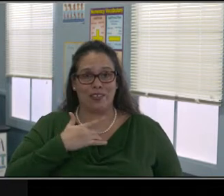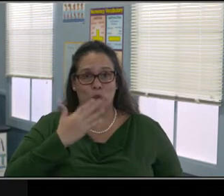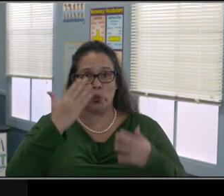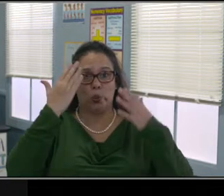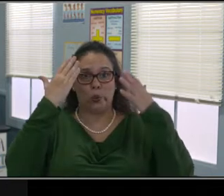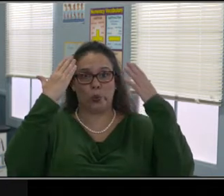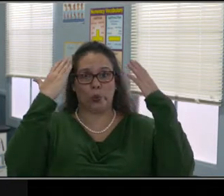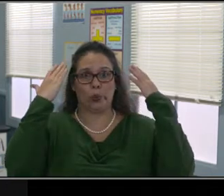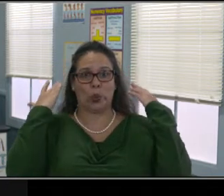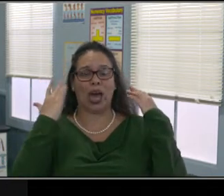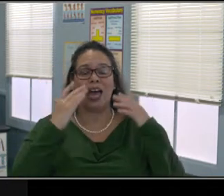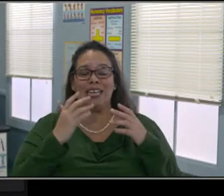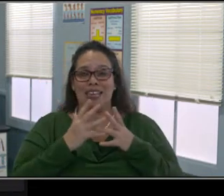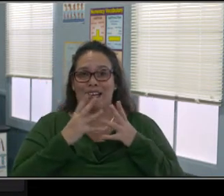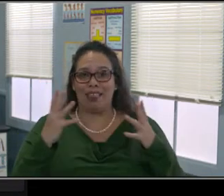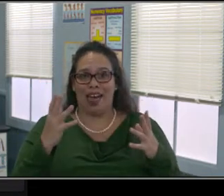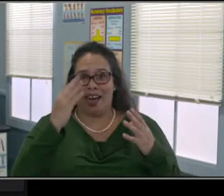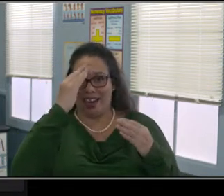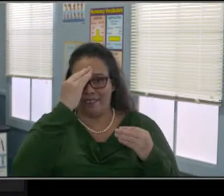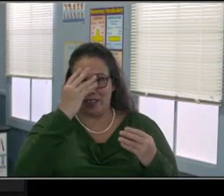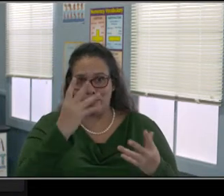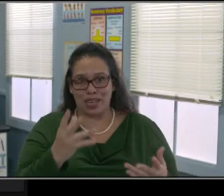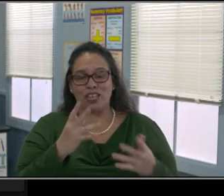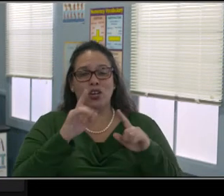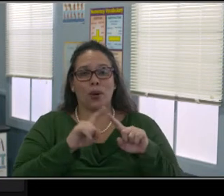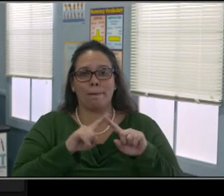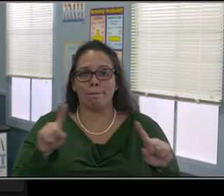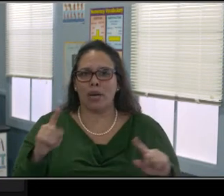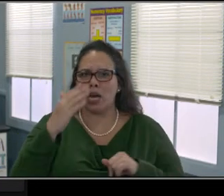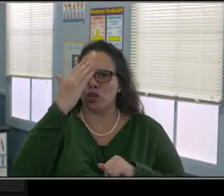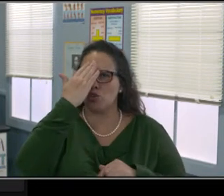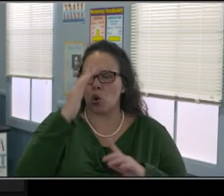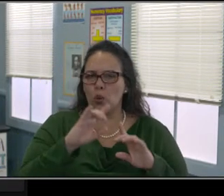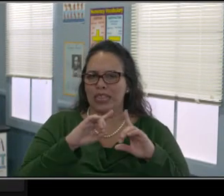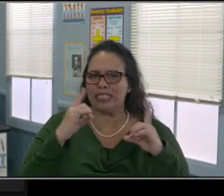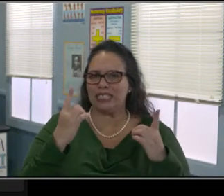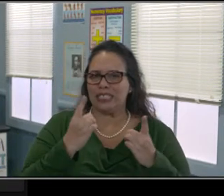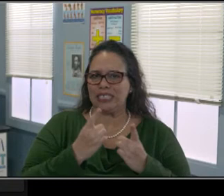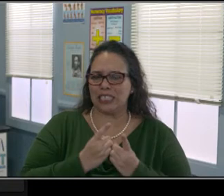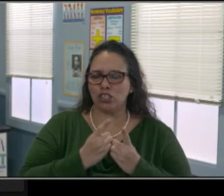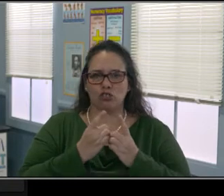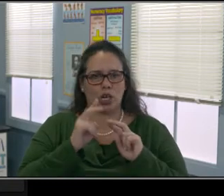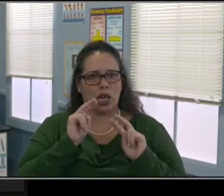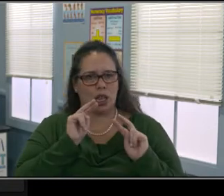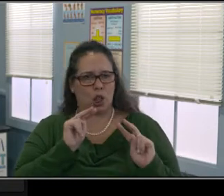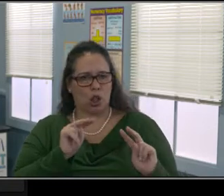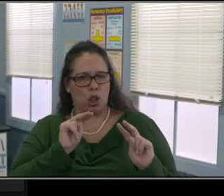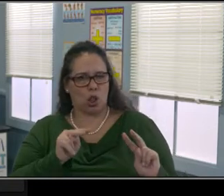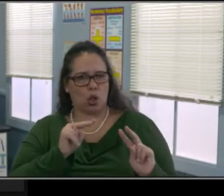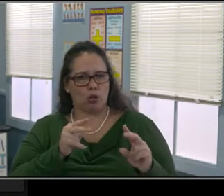You can do it now or later but please do that at some point.